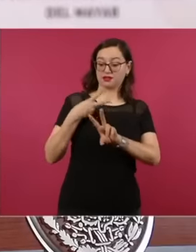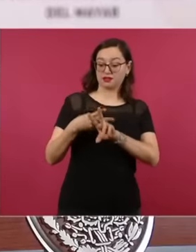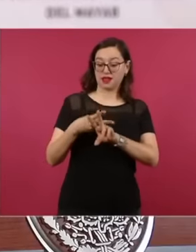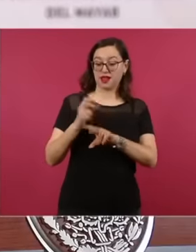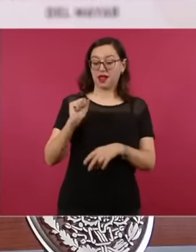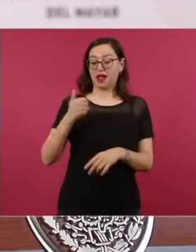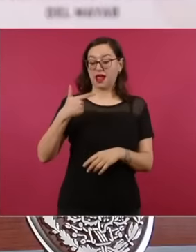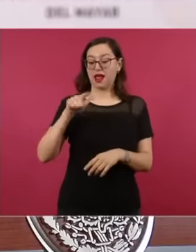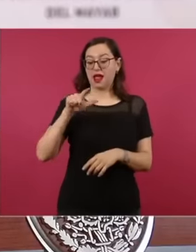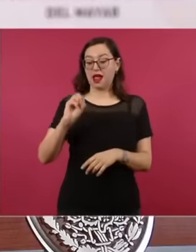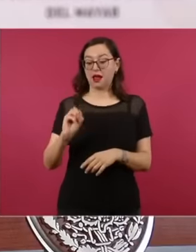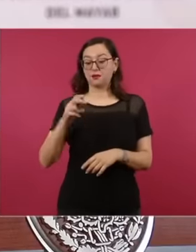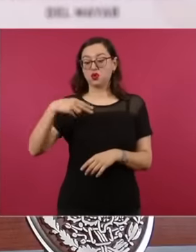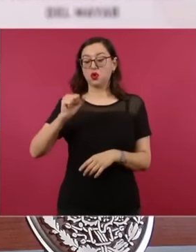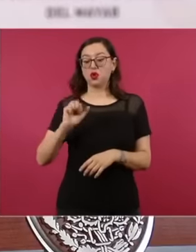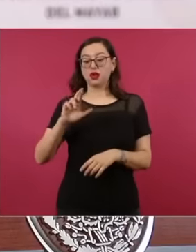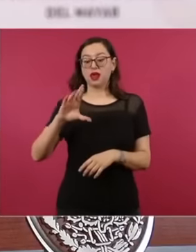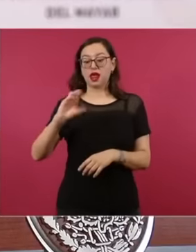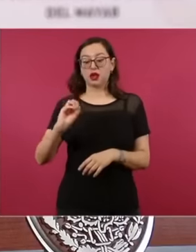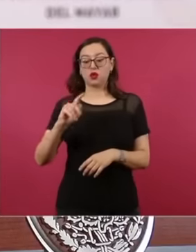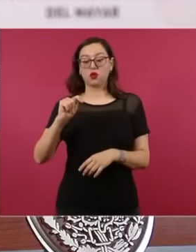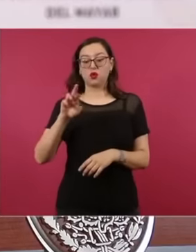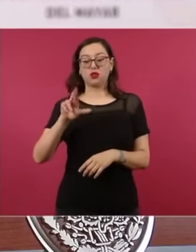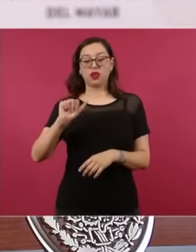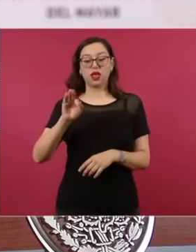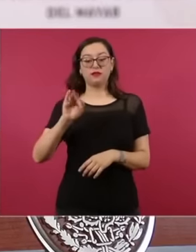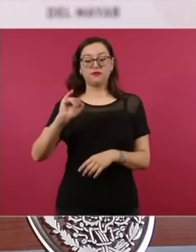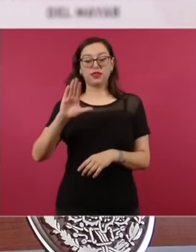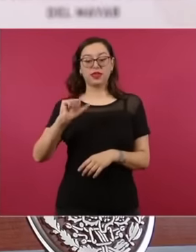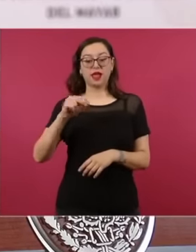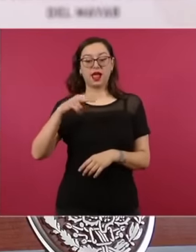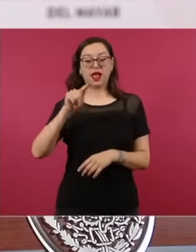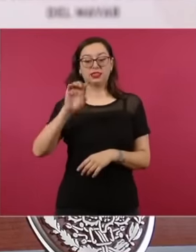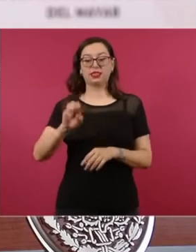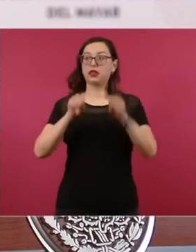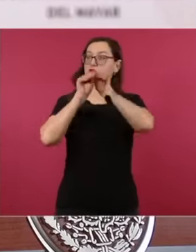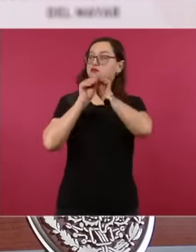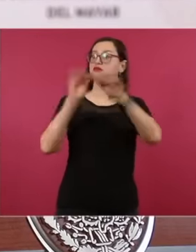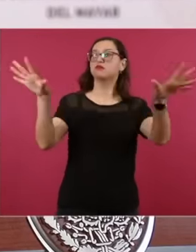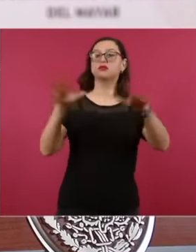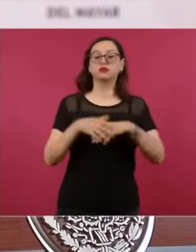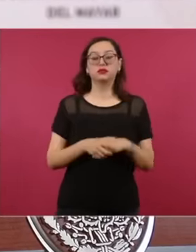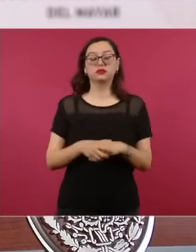drug trafficker amlo president